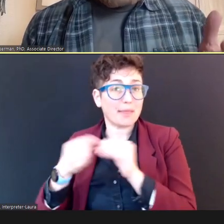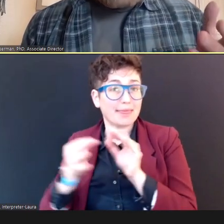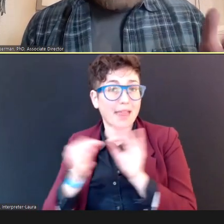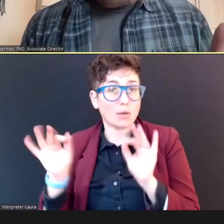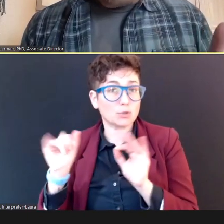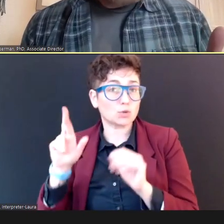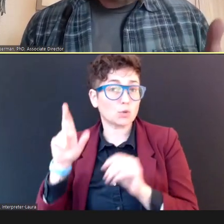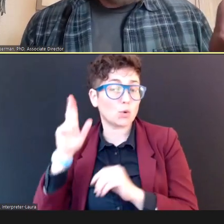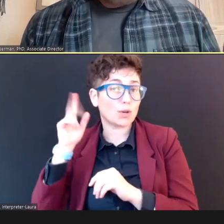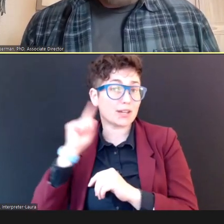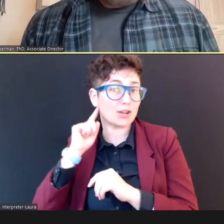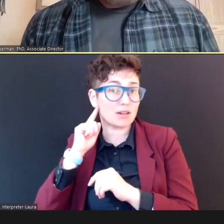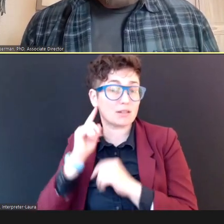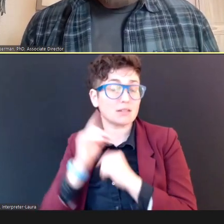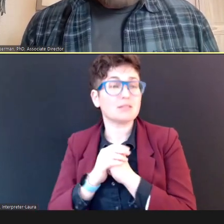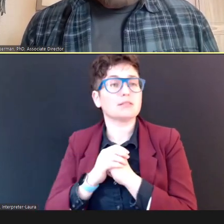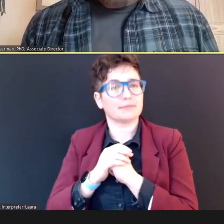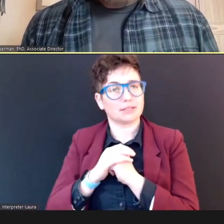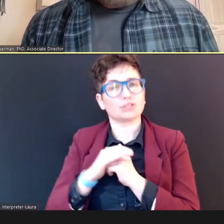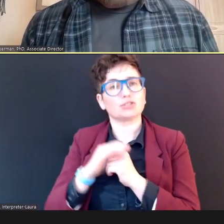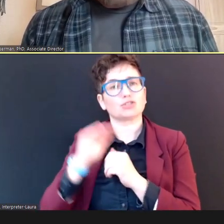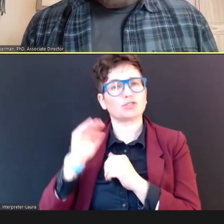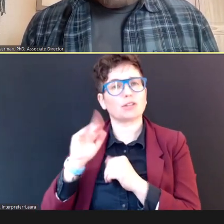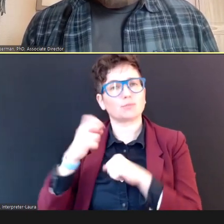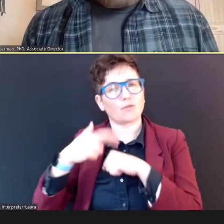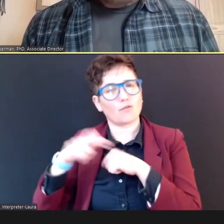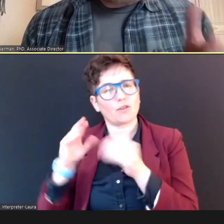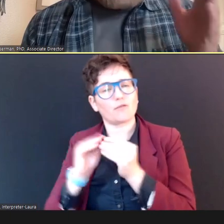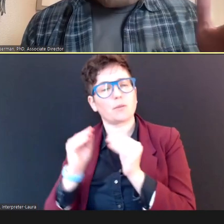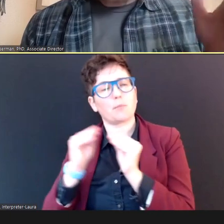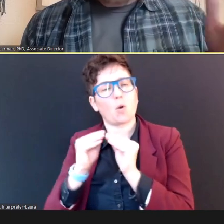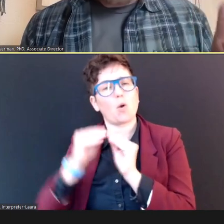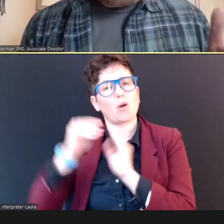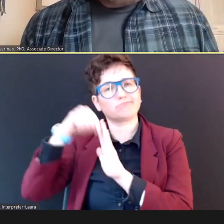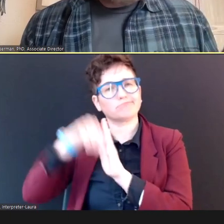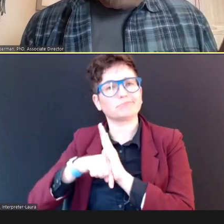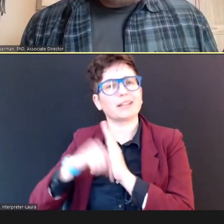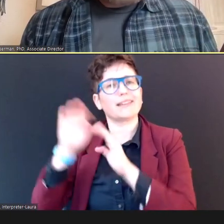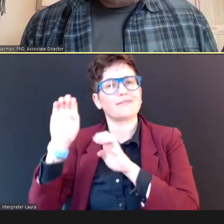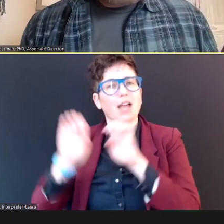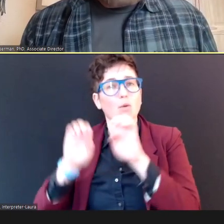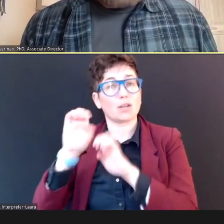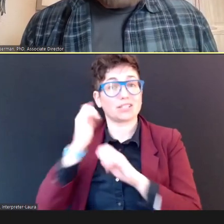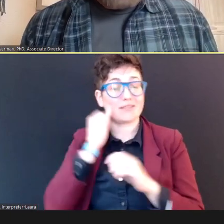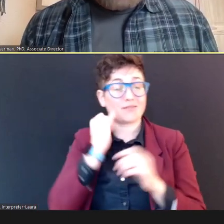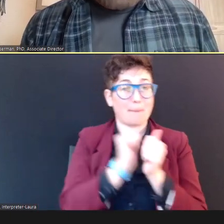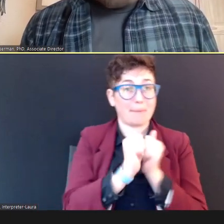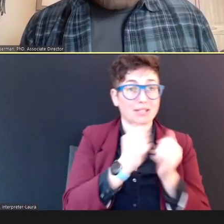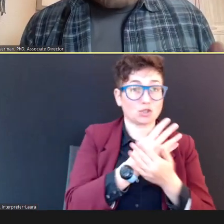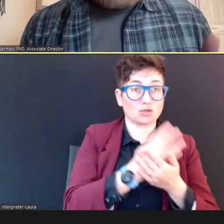referred for a more thorough evaluation, even if the Child passed the screening.